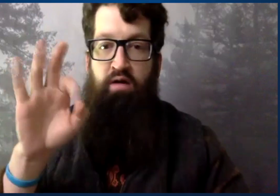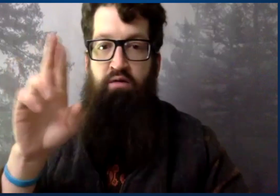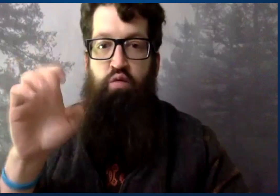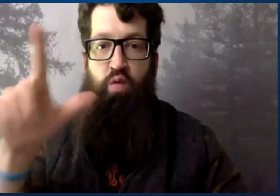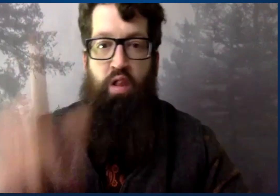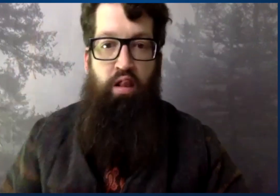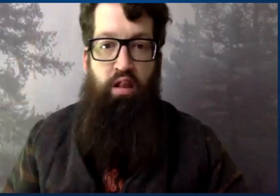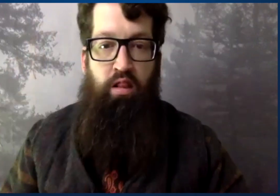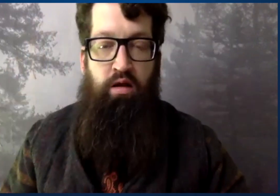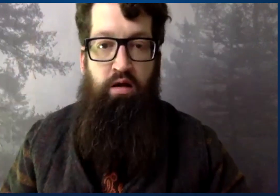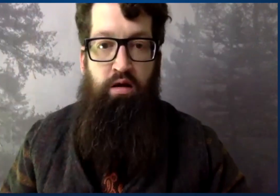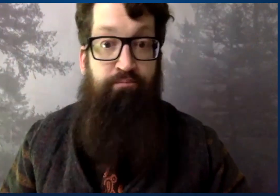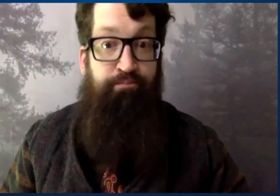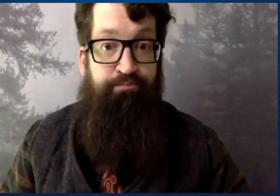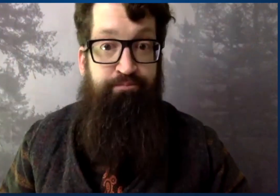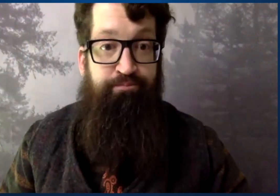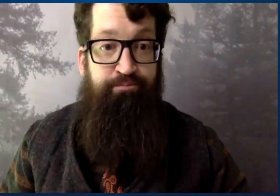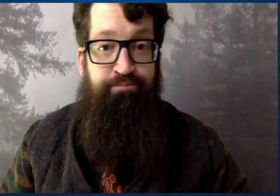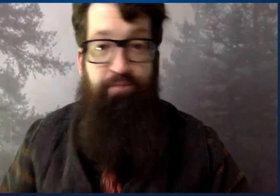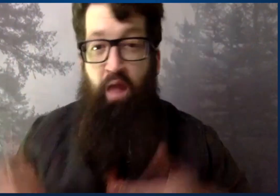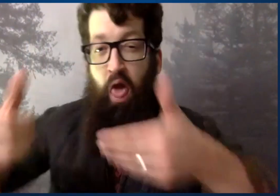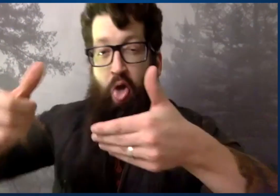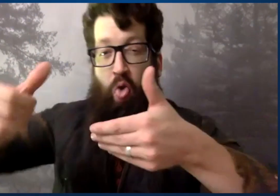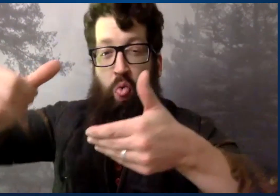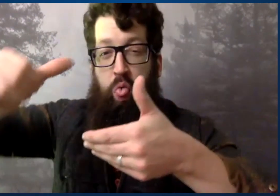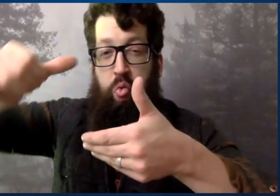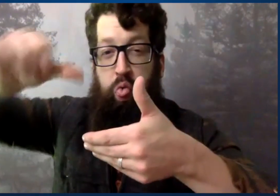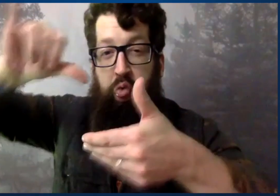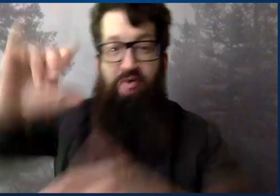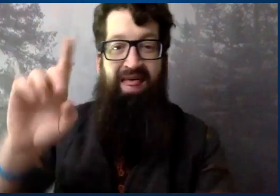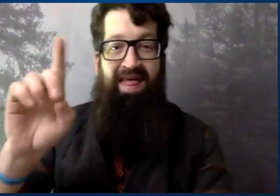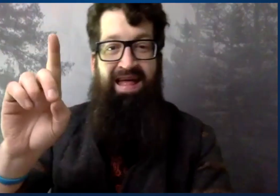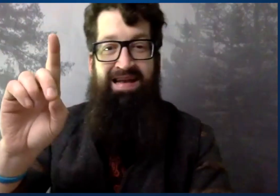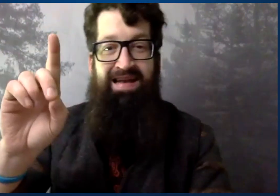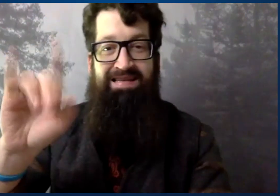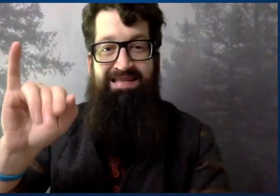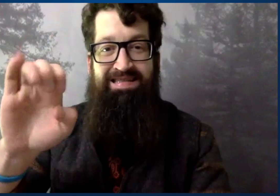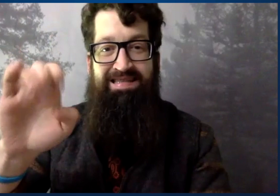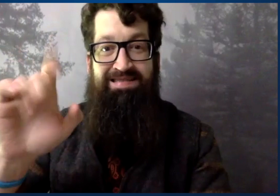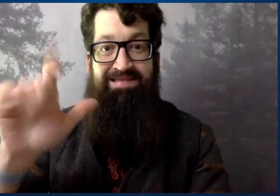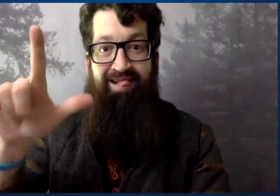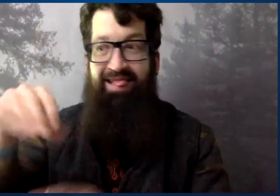This is the lack of fuel to the engine that I referred to. This is my metaphor.